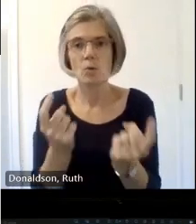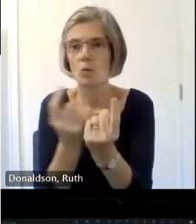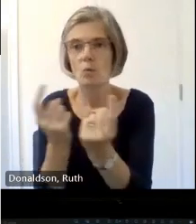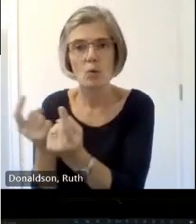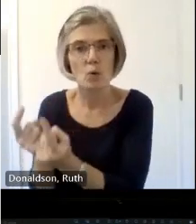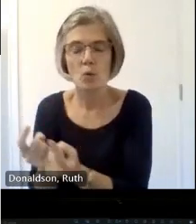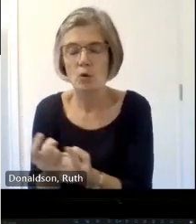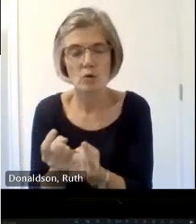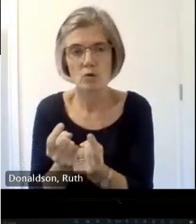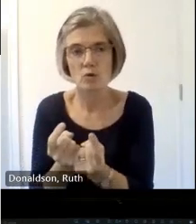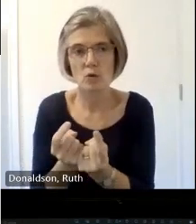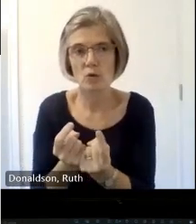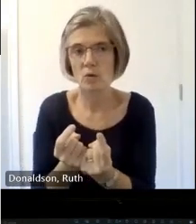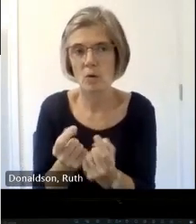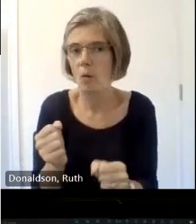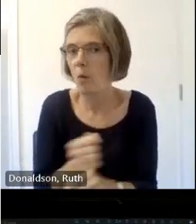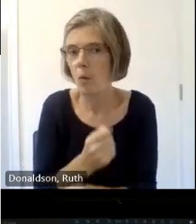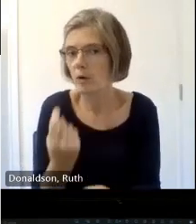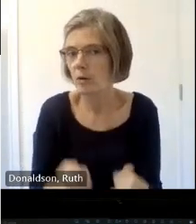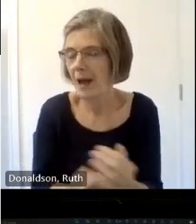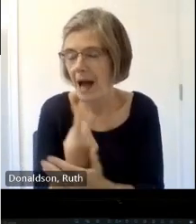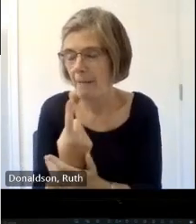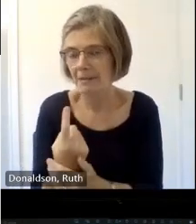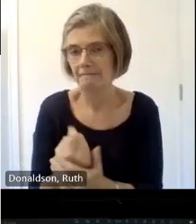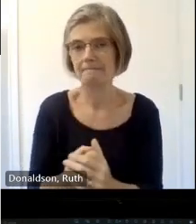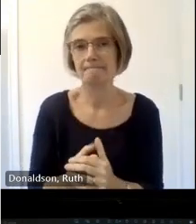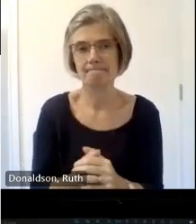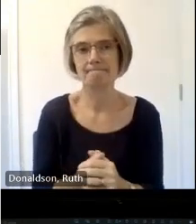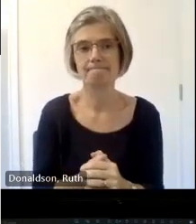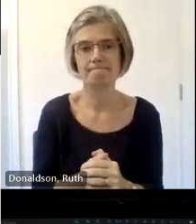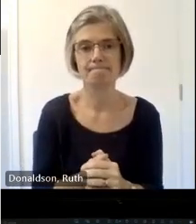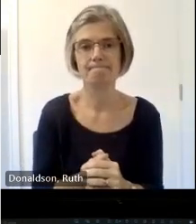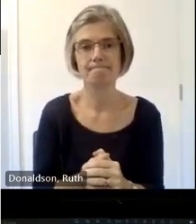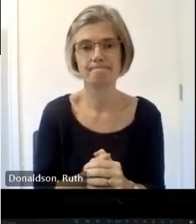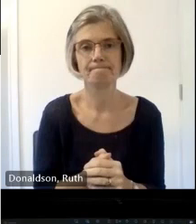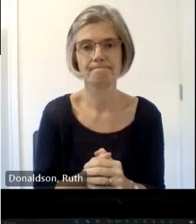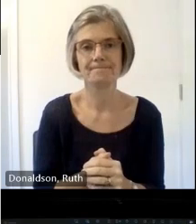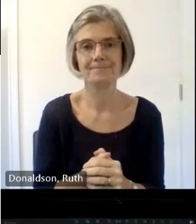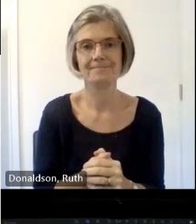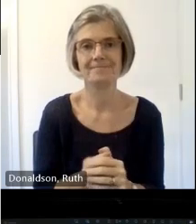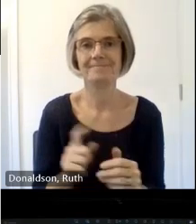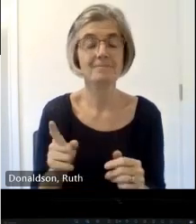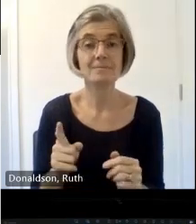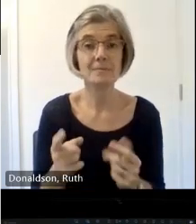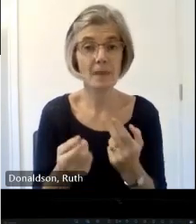another hand go going up yep it's a new hand it wasn't there before I I was just wondering I mean